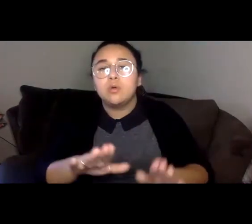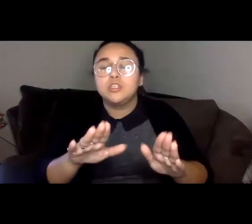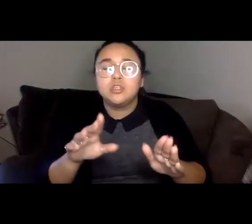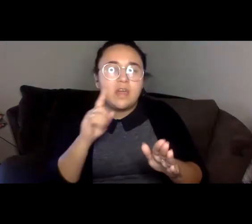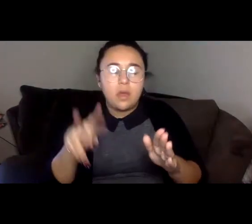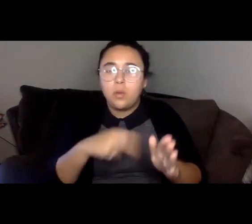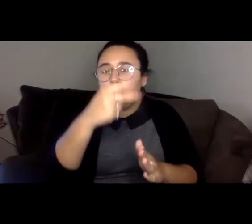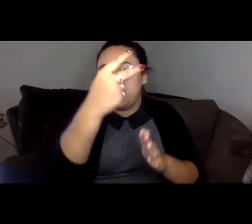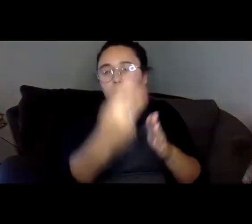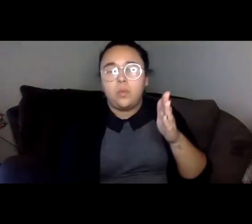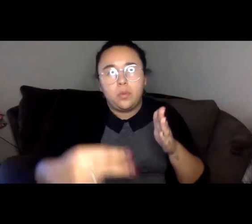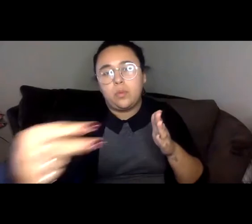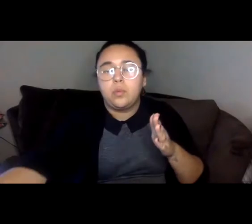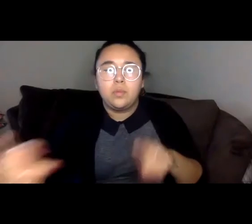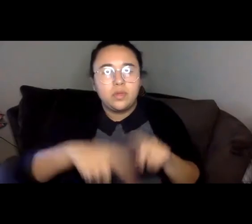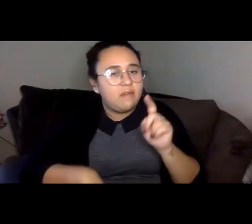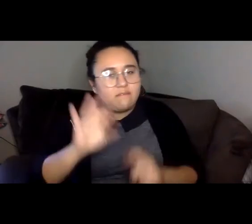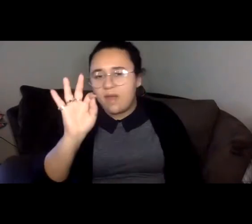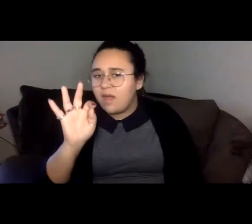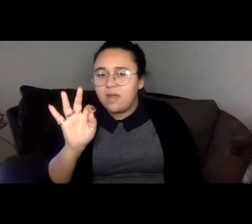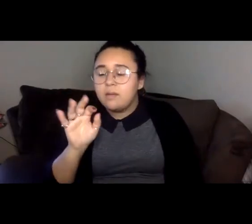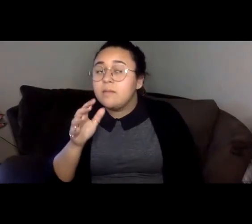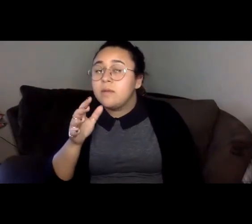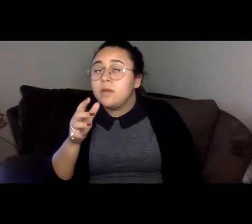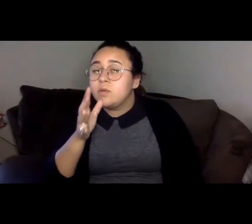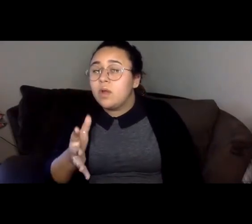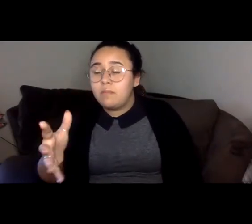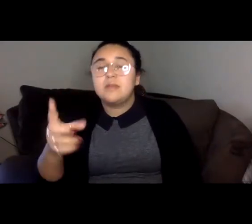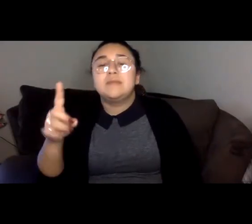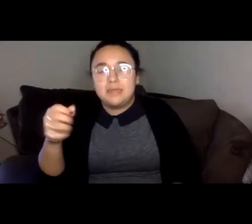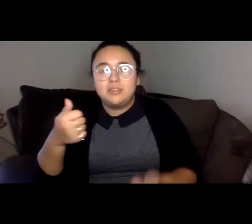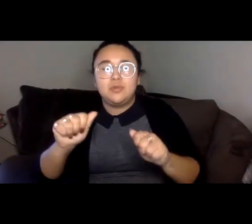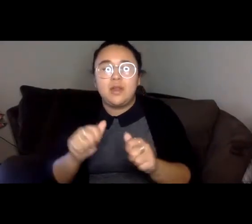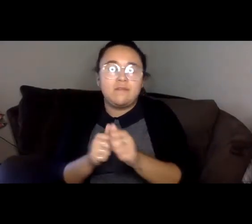Although my grandmother did try since she moved south to young grown fend called Rangoon,